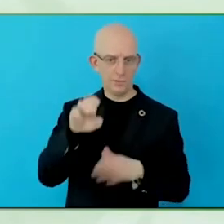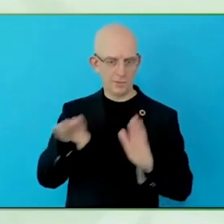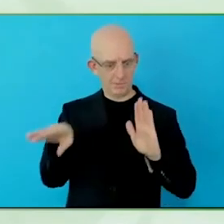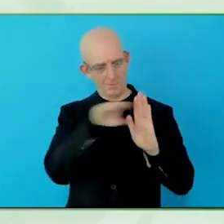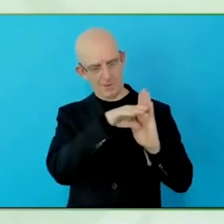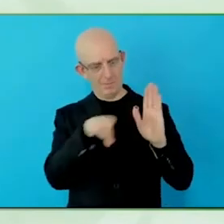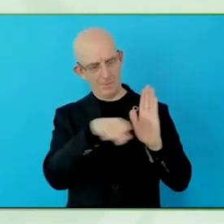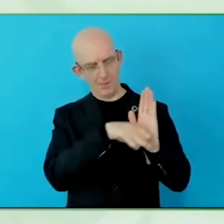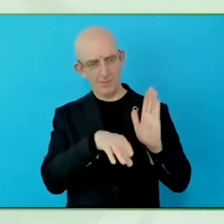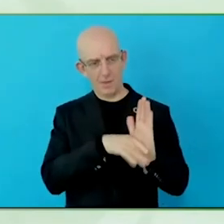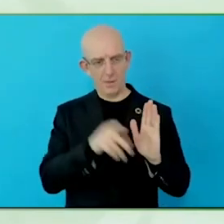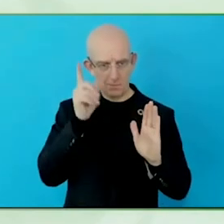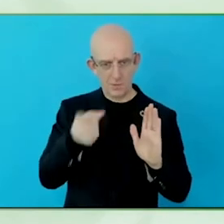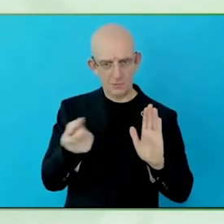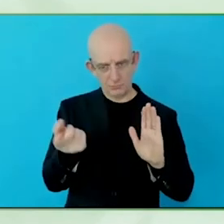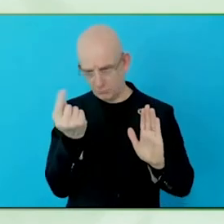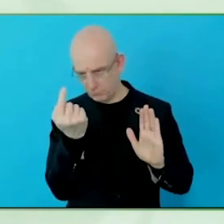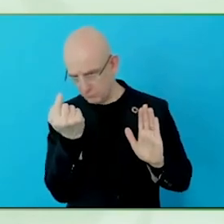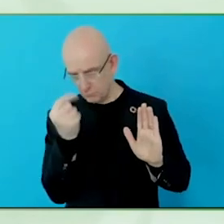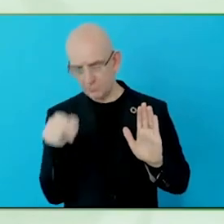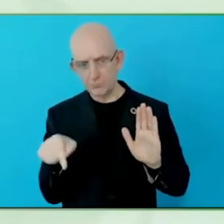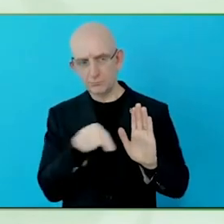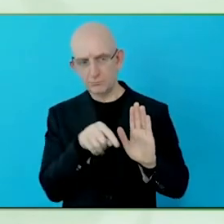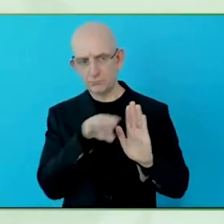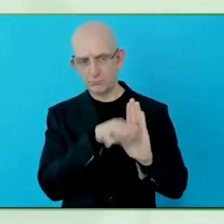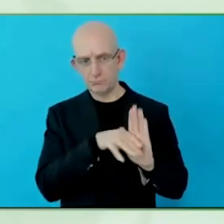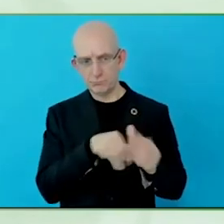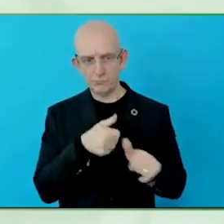I think, based on it, and that comes back to what we already do,